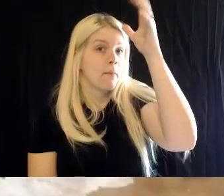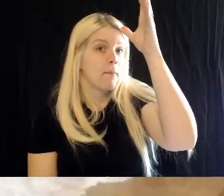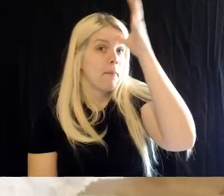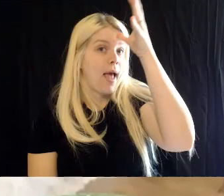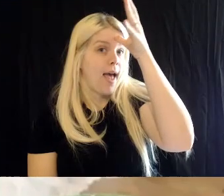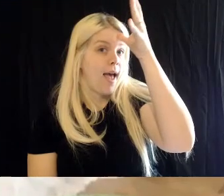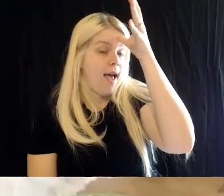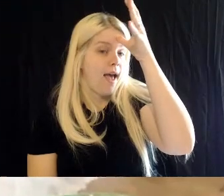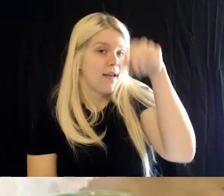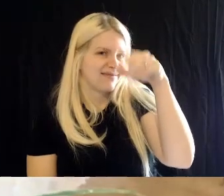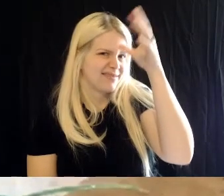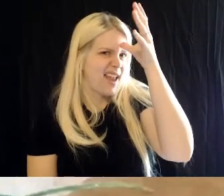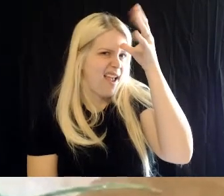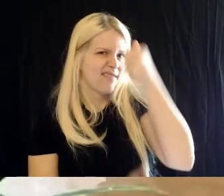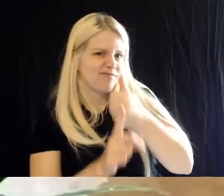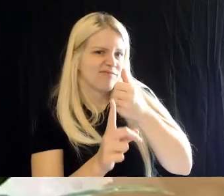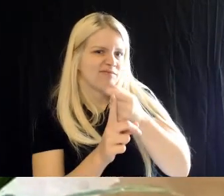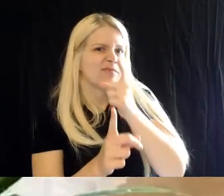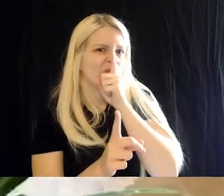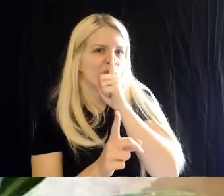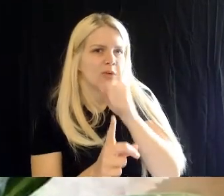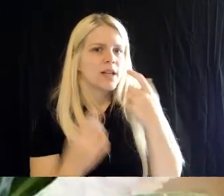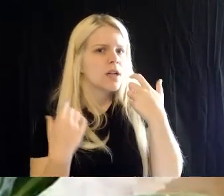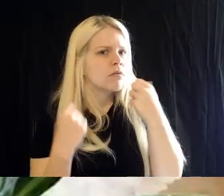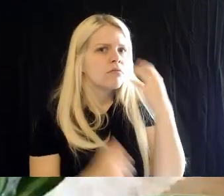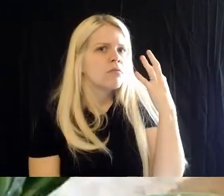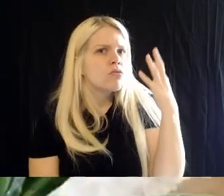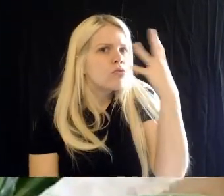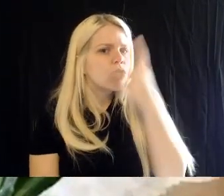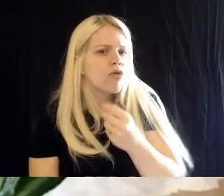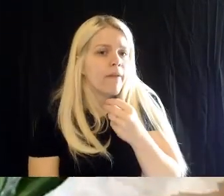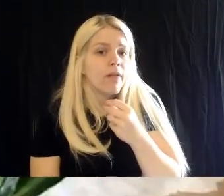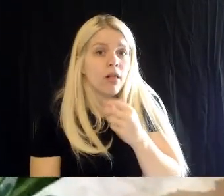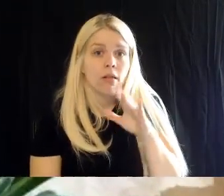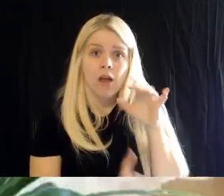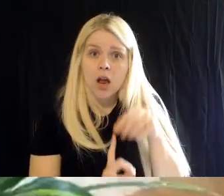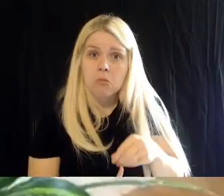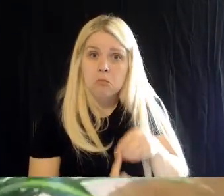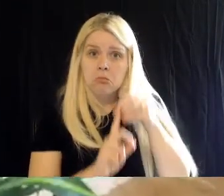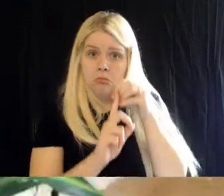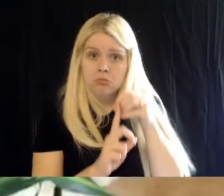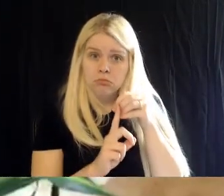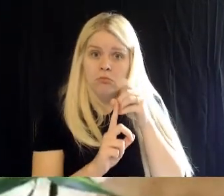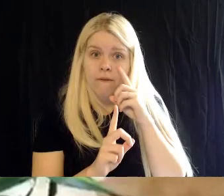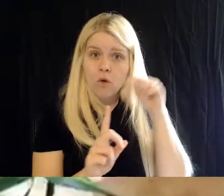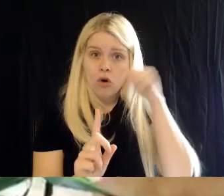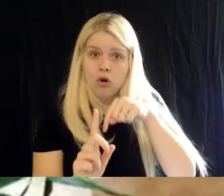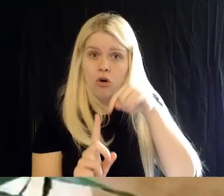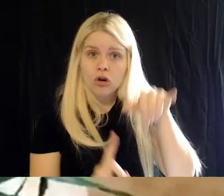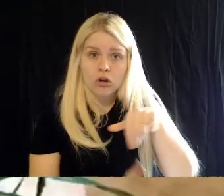with his plumage and so forth. Is that unique to the jungle fowl? Or?